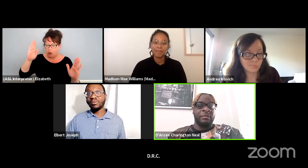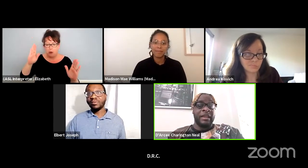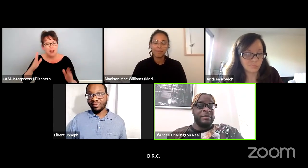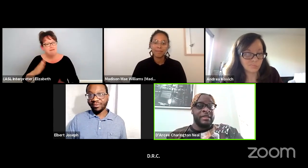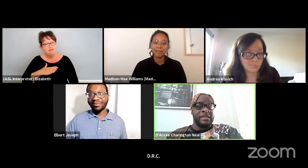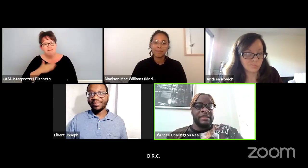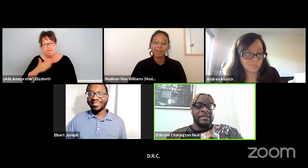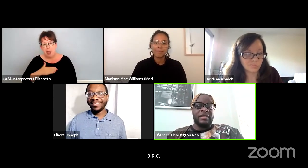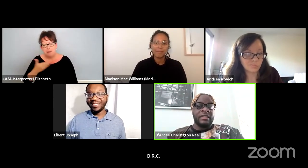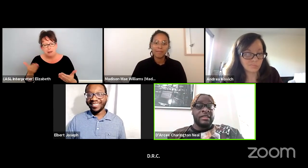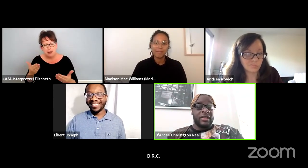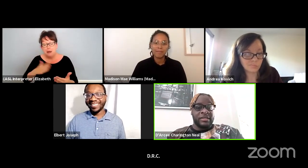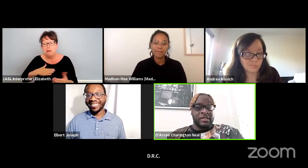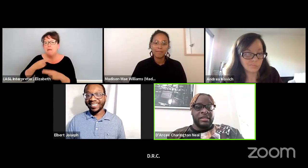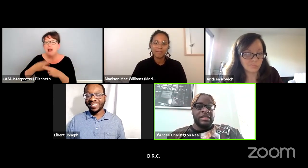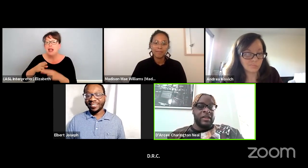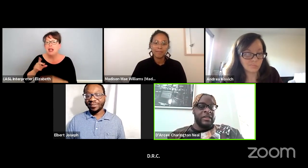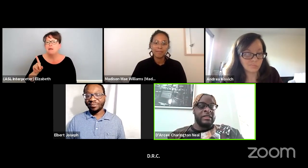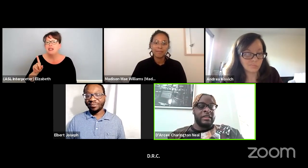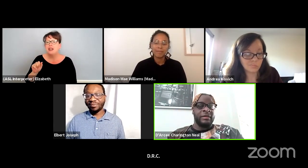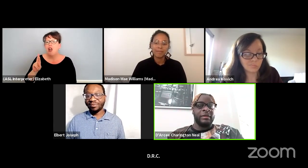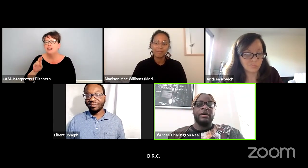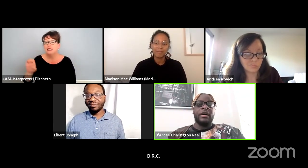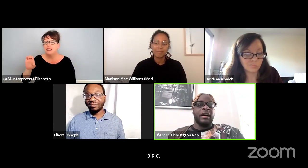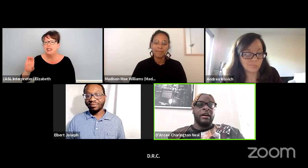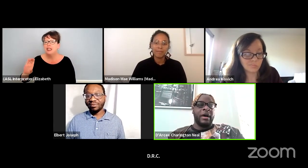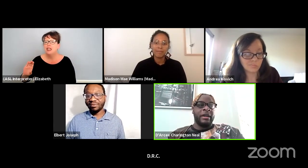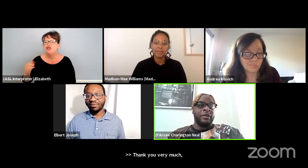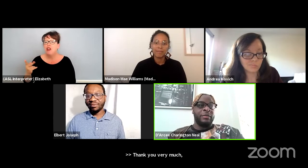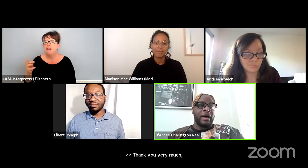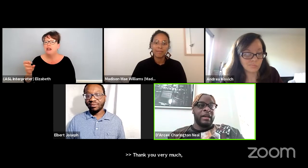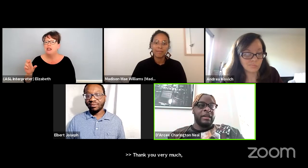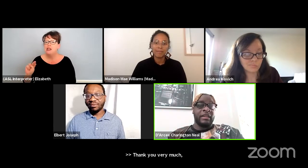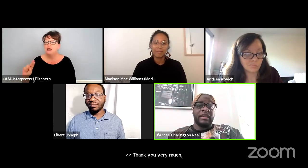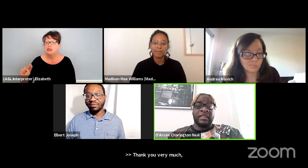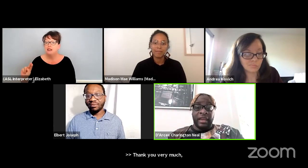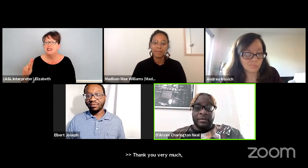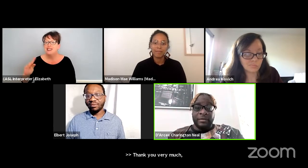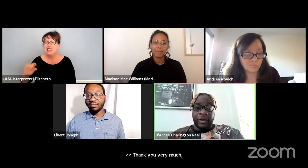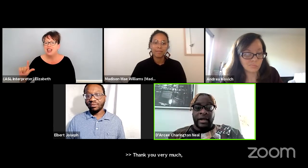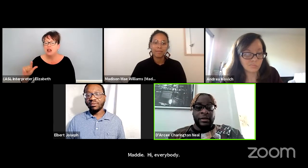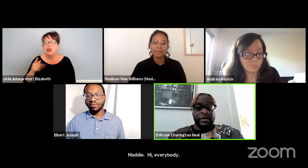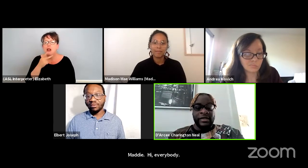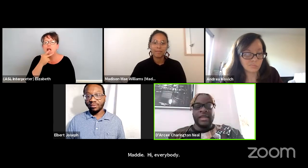My name is D'Arcee Charington Nael. I go by he, they pronouns